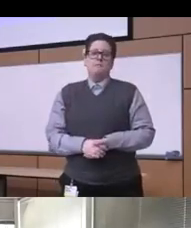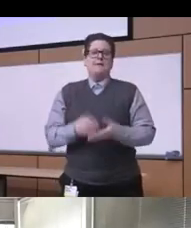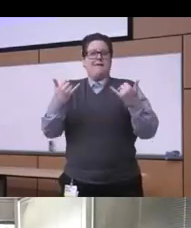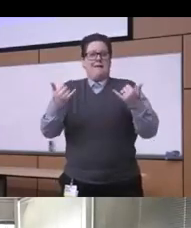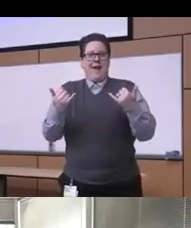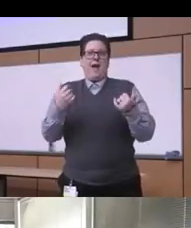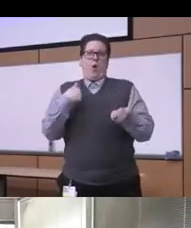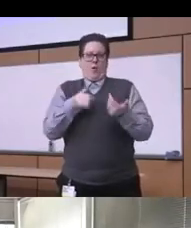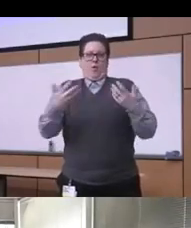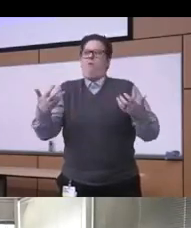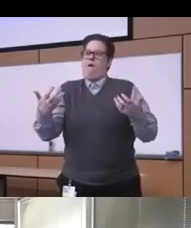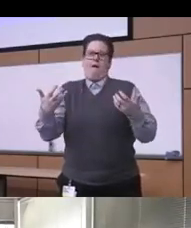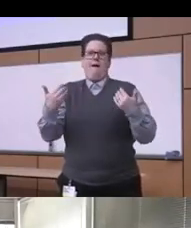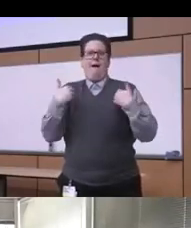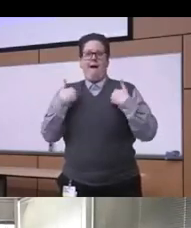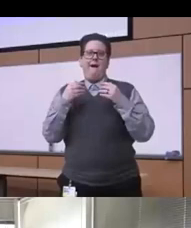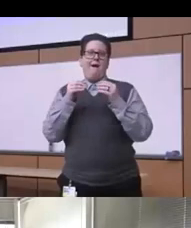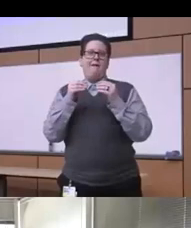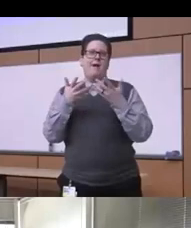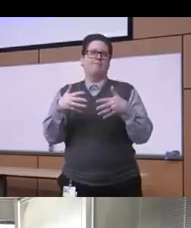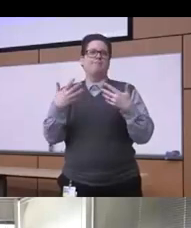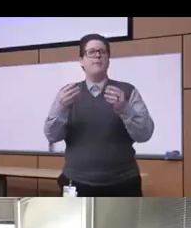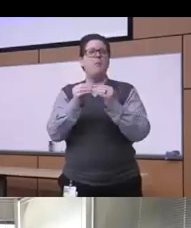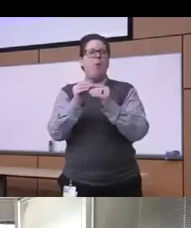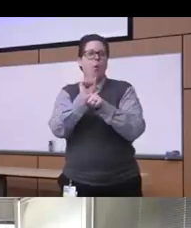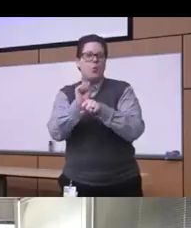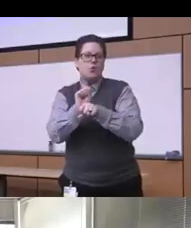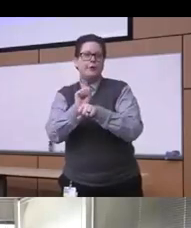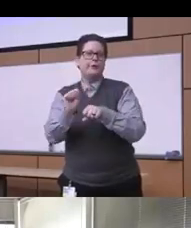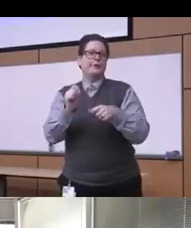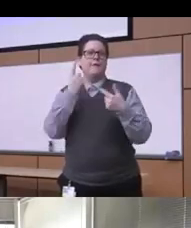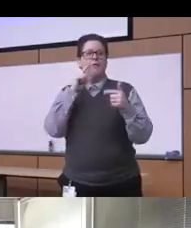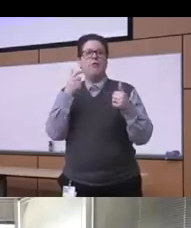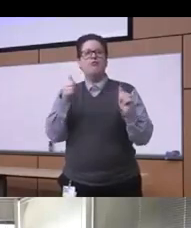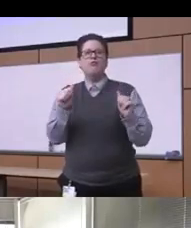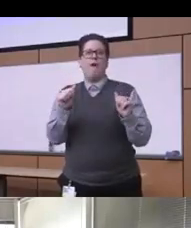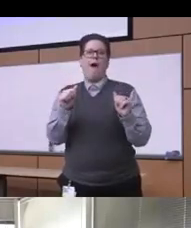wanting to do more more and more to increase the uh really the number of Specialists trained to